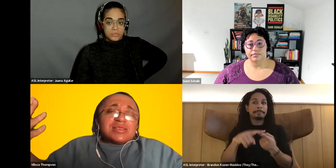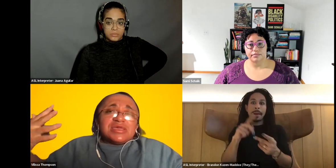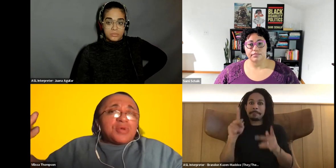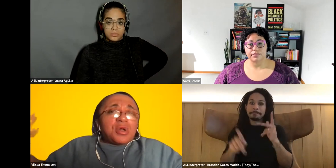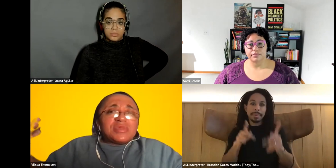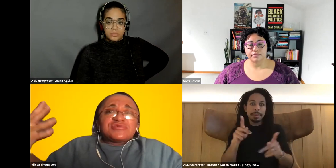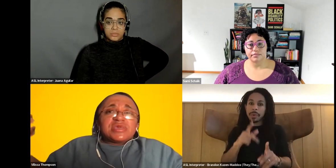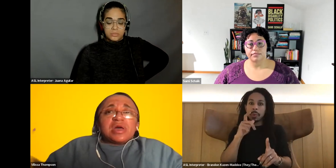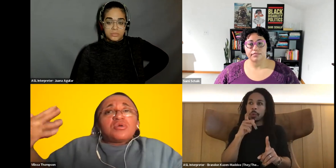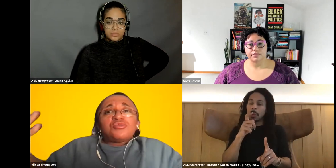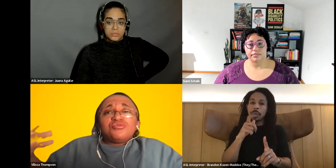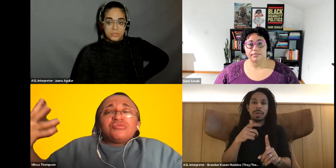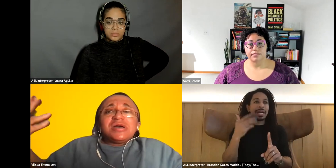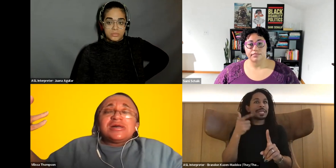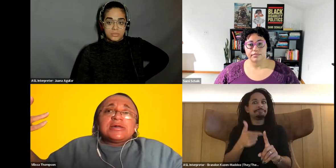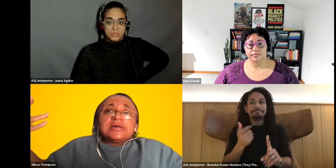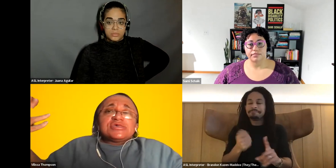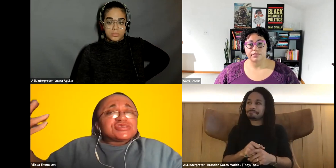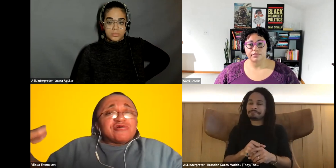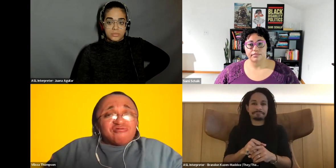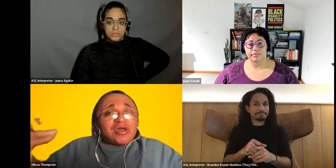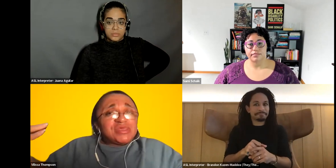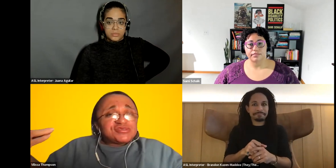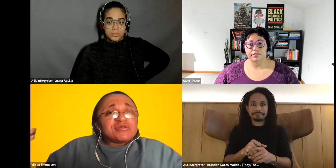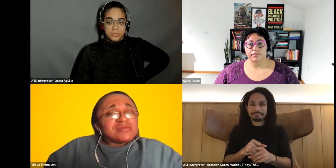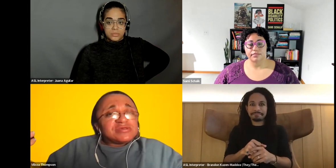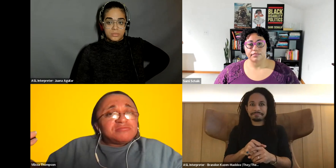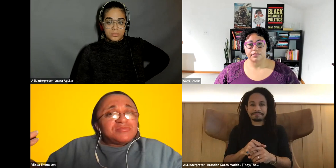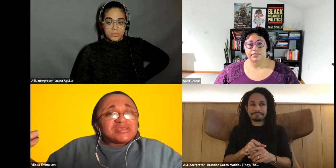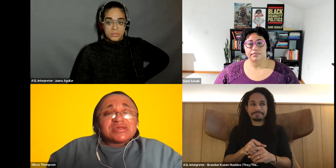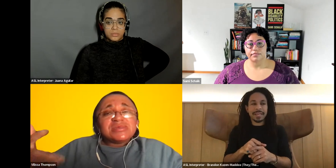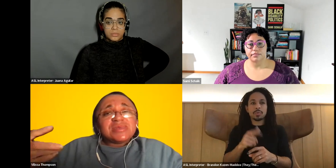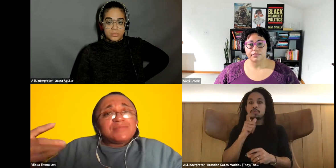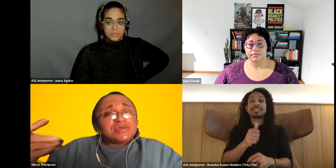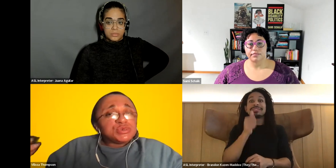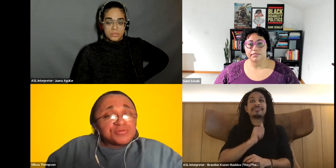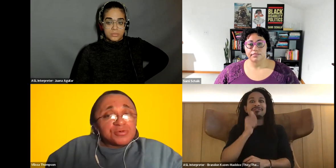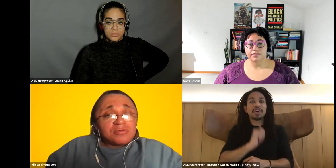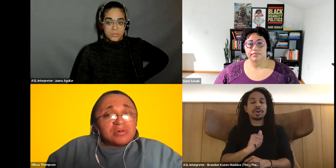Vilissa Thompson: It probably makes you think about who Vilissa Thompson: stuff for unnecessarily, because it could not be truthful